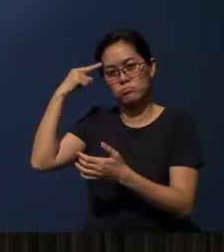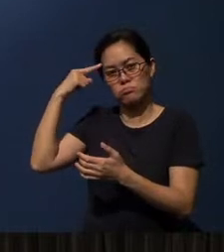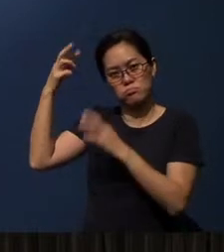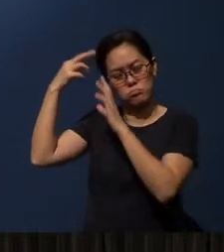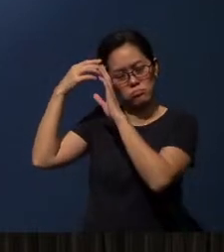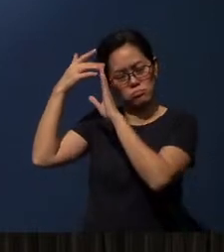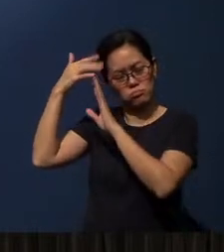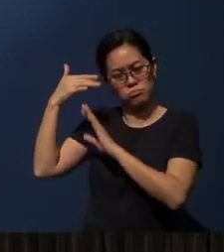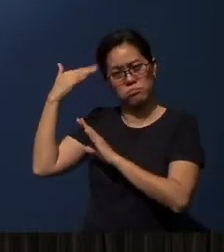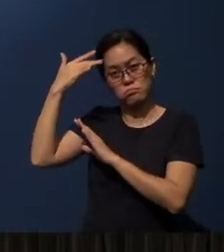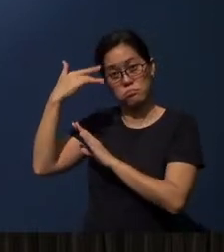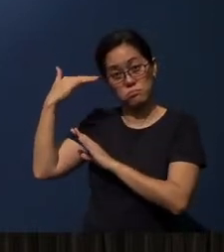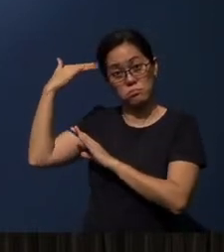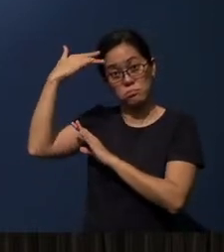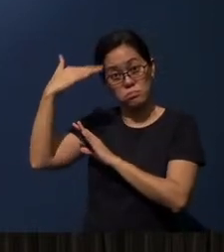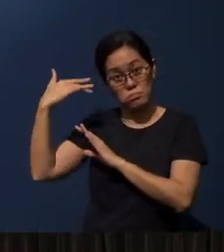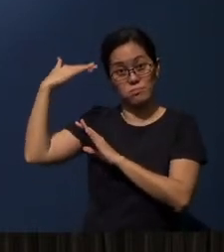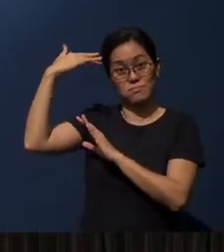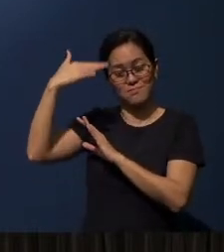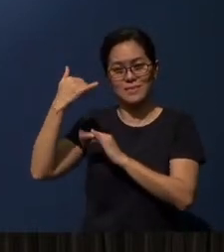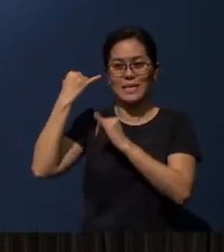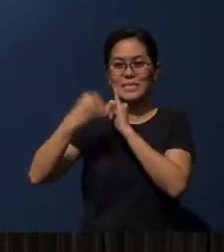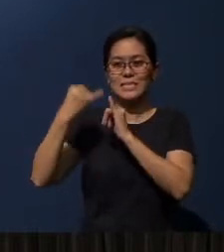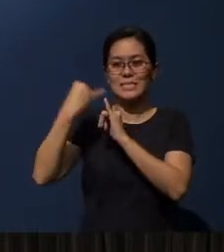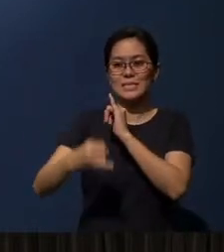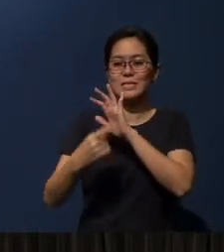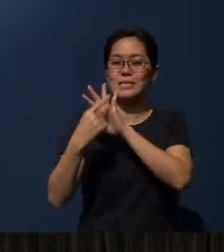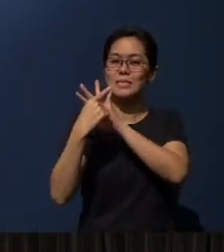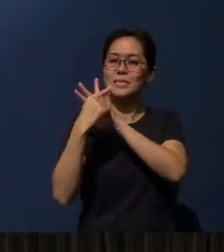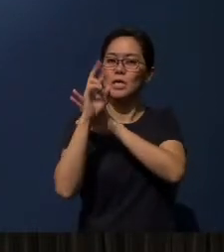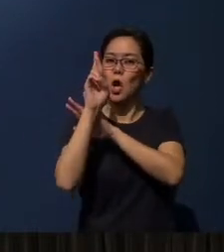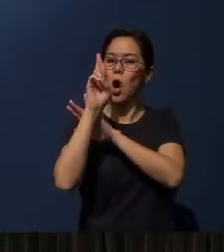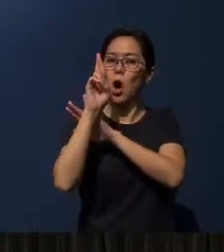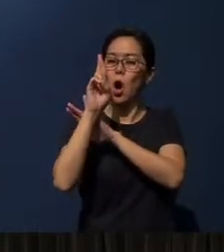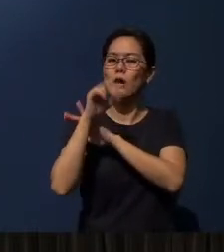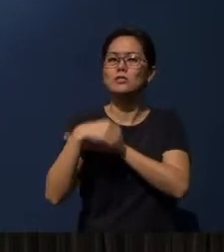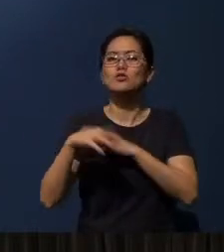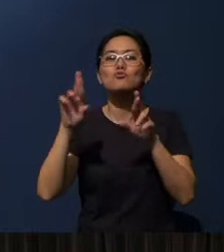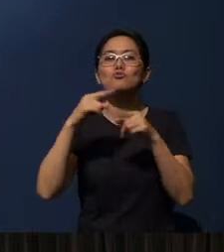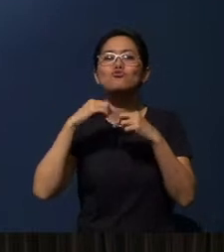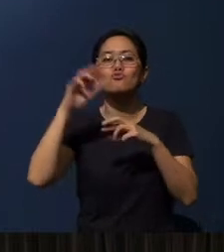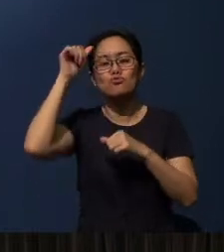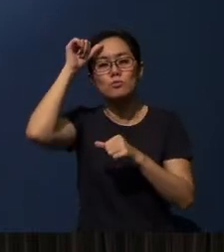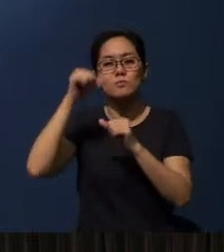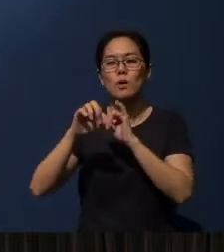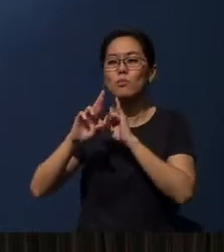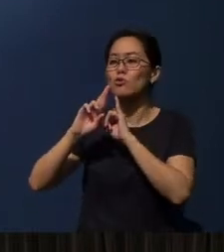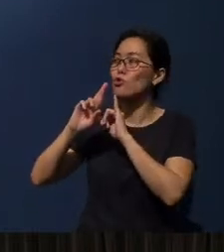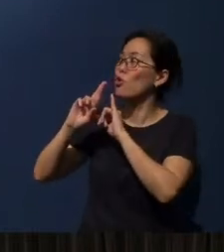Well, the last one is really the last “R”. I hope you remember, it’s "responding".